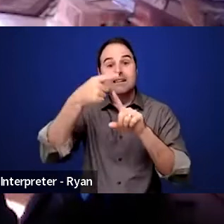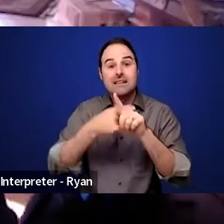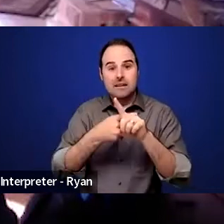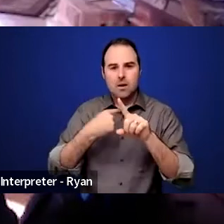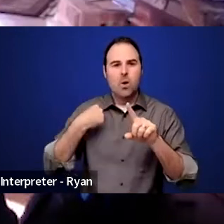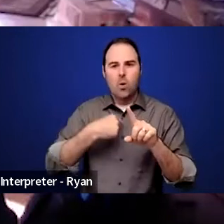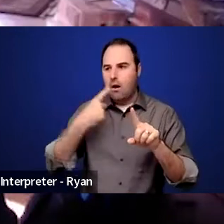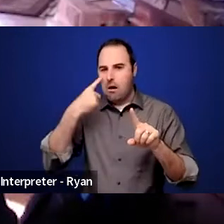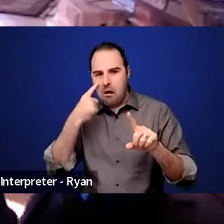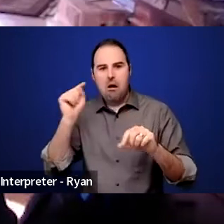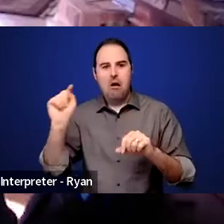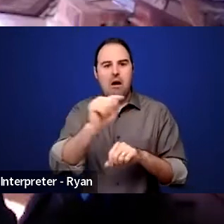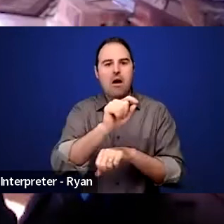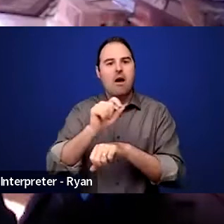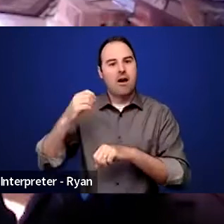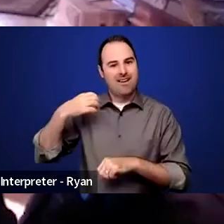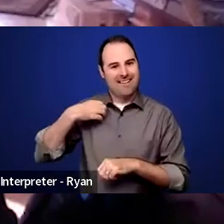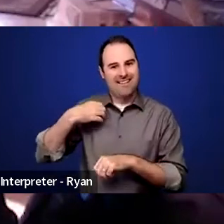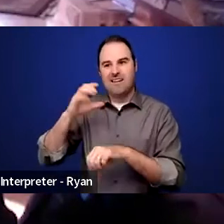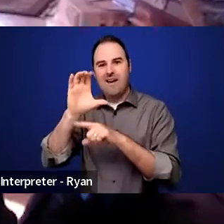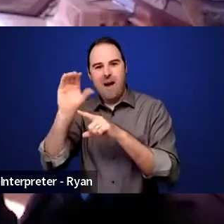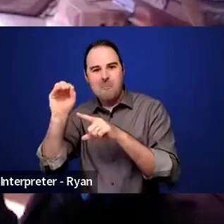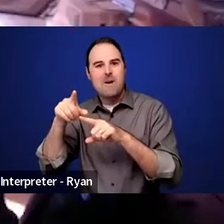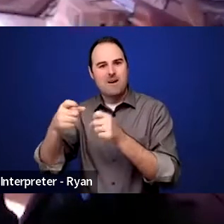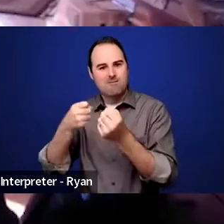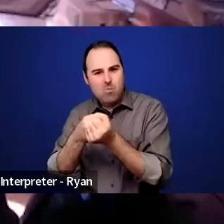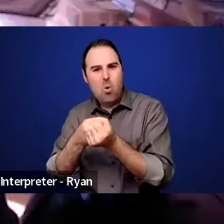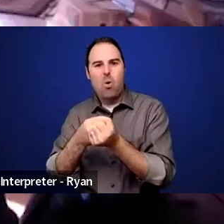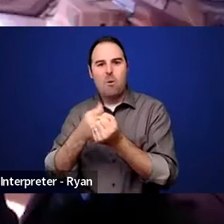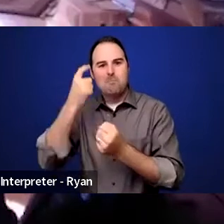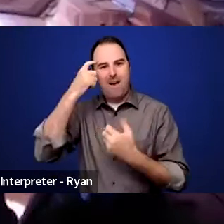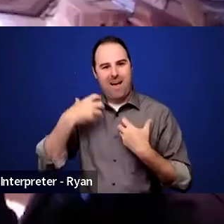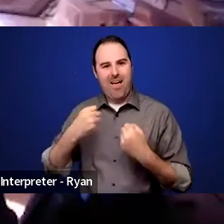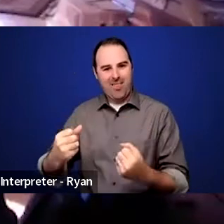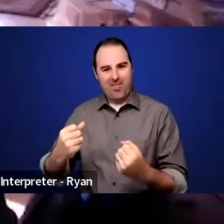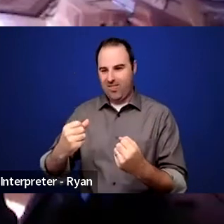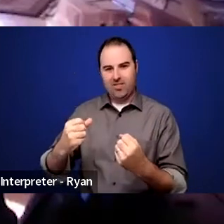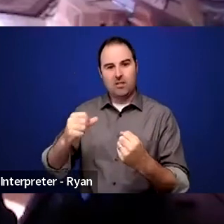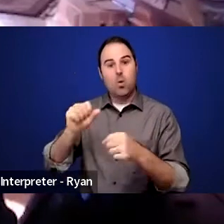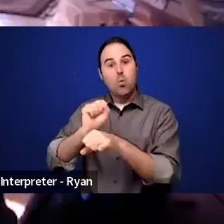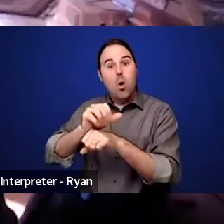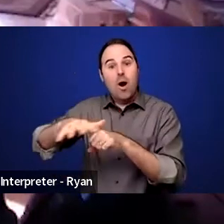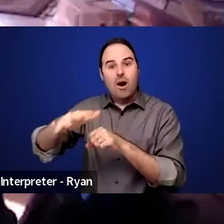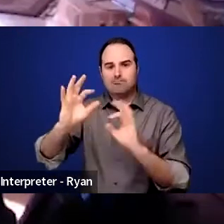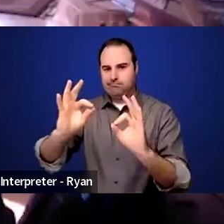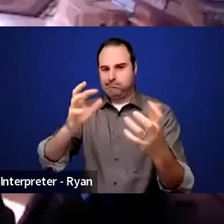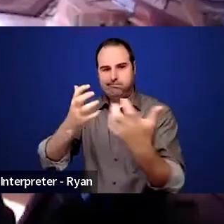to fostering supportive mental health friendly workplaces. At AIR, awareness months are a great opportunity for us